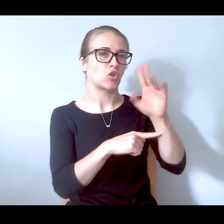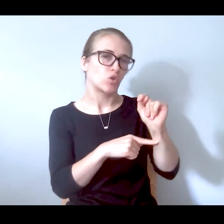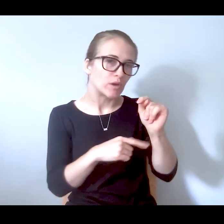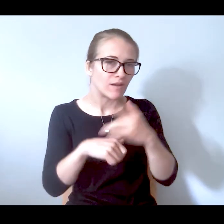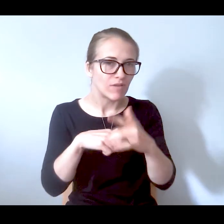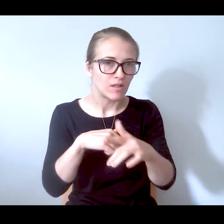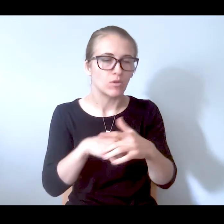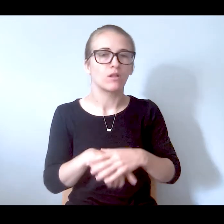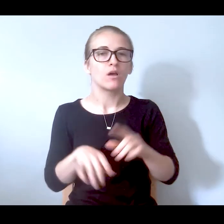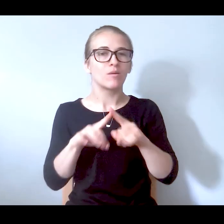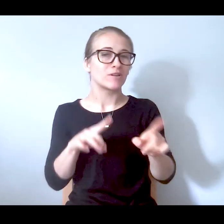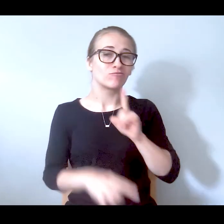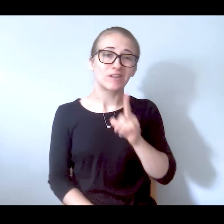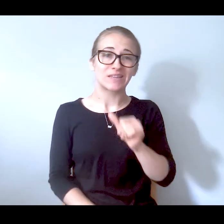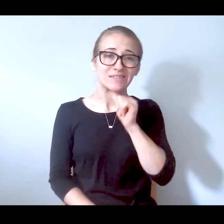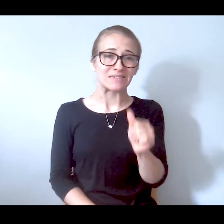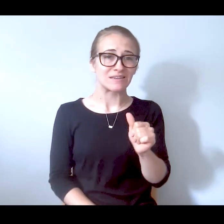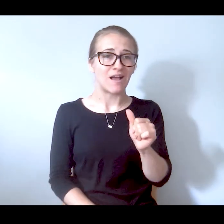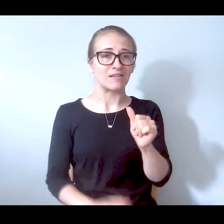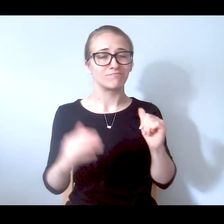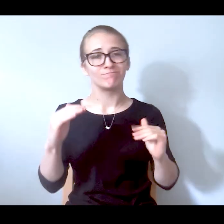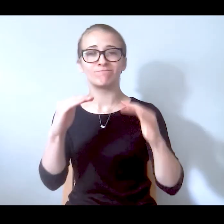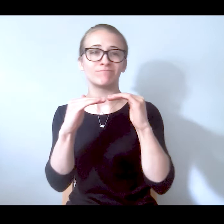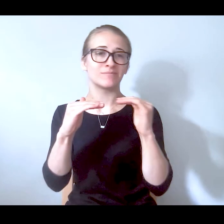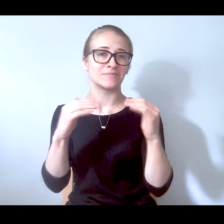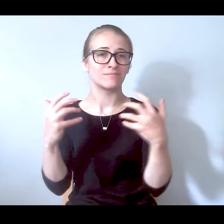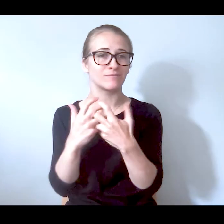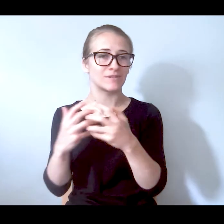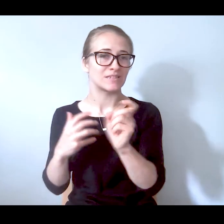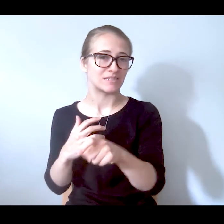or two units available. But it's not to the point of meeting the needs.